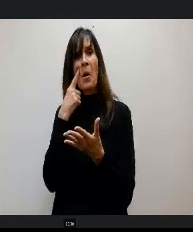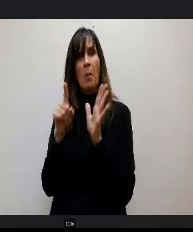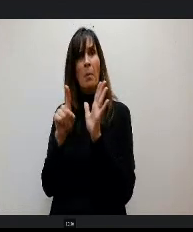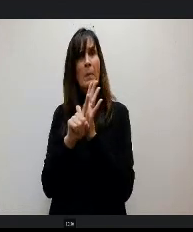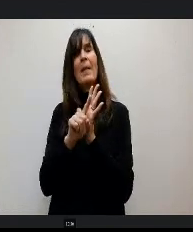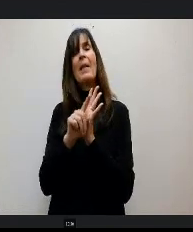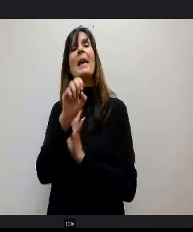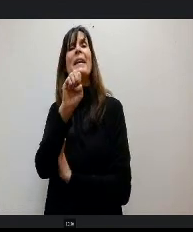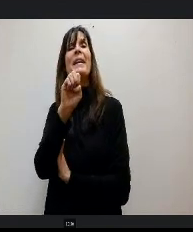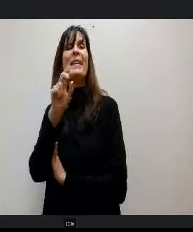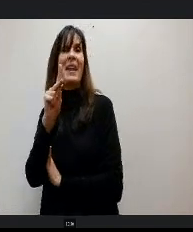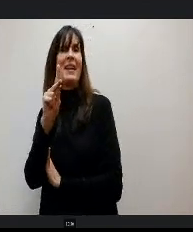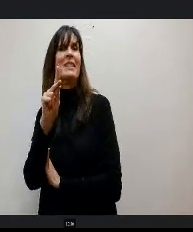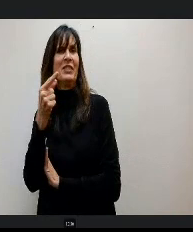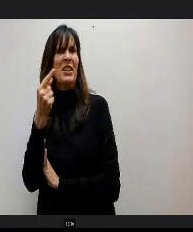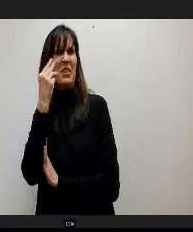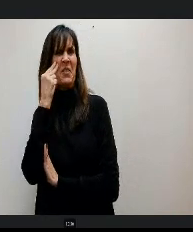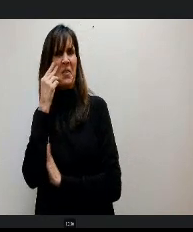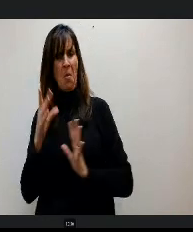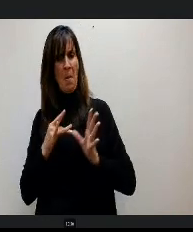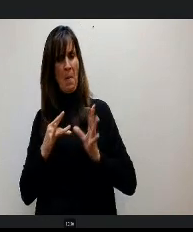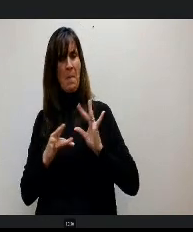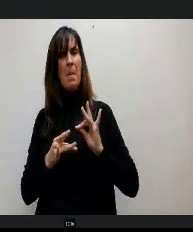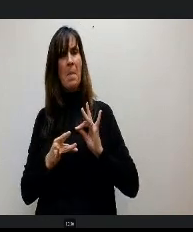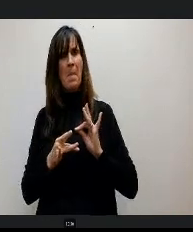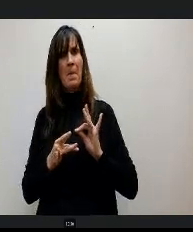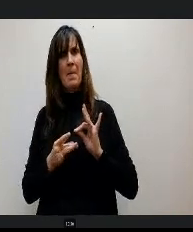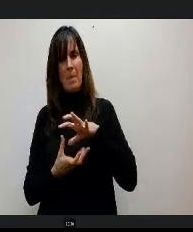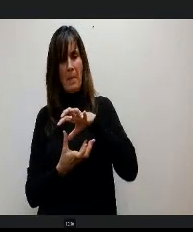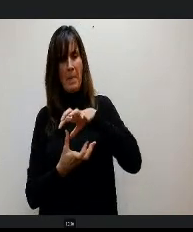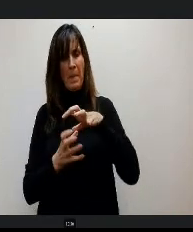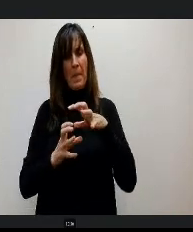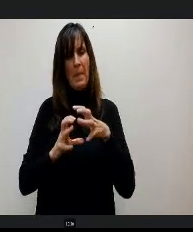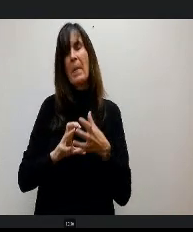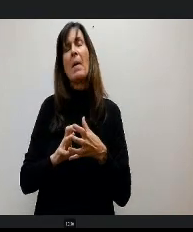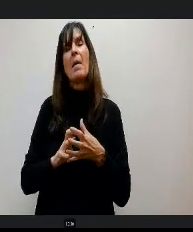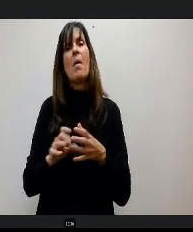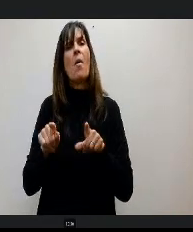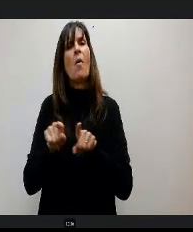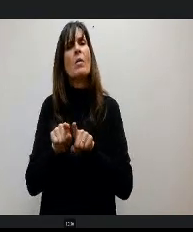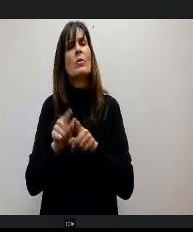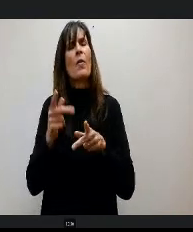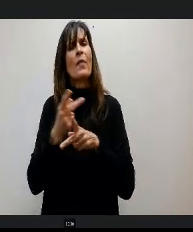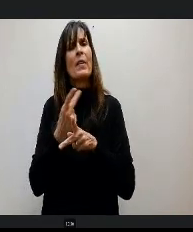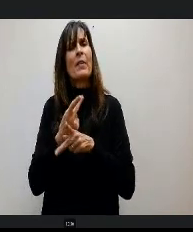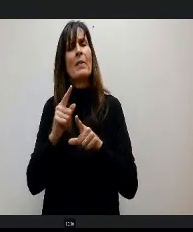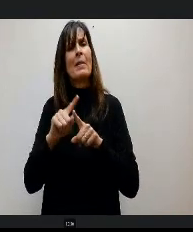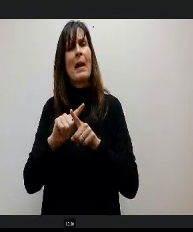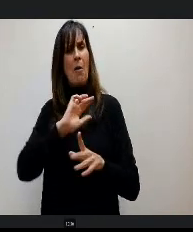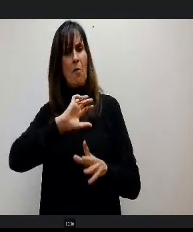I'm sorry, guys. I'm so sorry. But and then you basically can figure out like these different way the heart moves and why